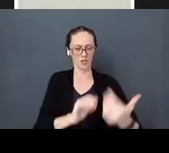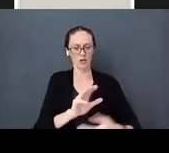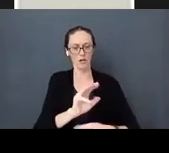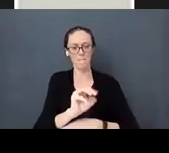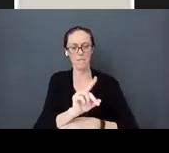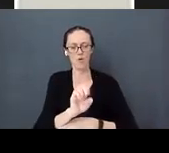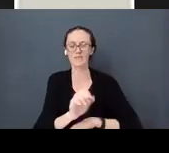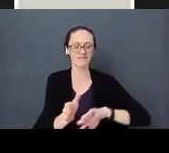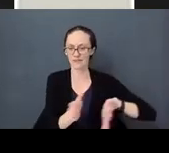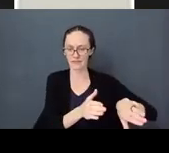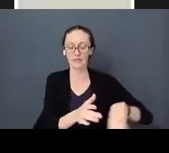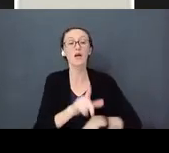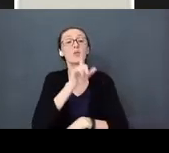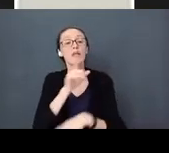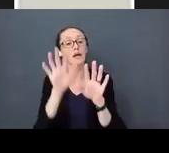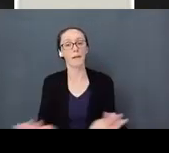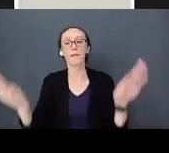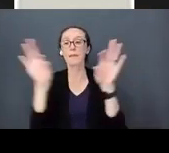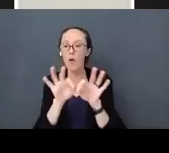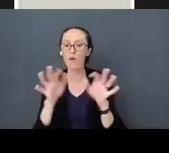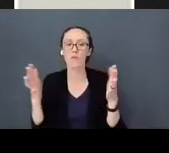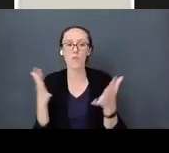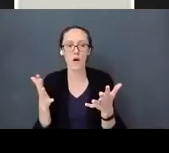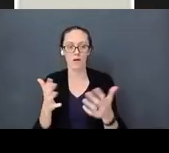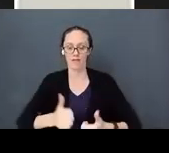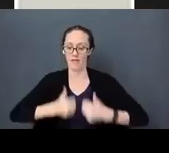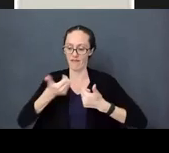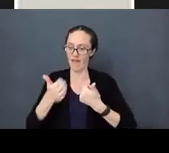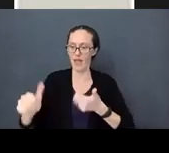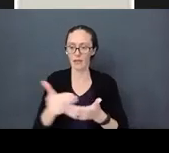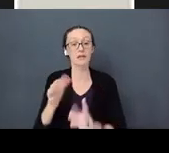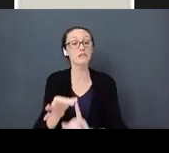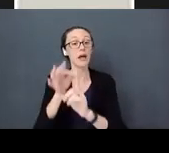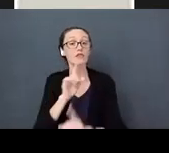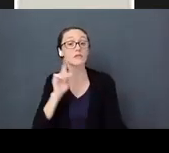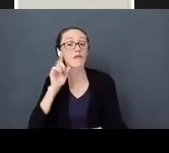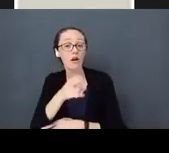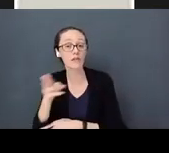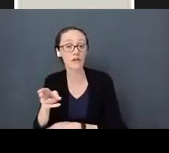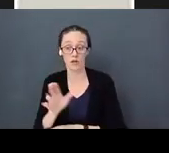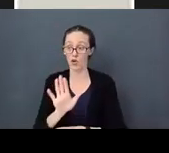but especially babies who are hard of hearing is – does your baby have full access to language.